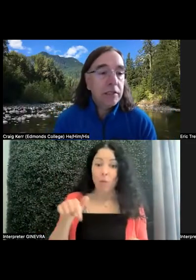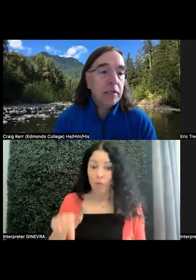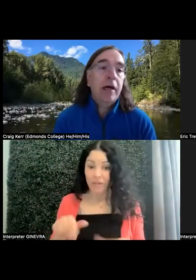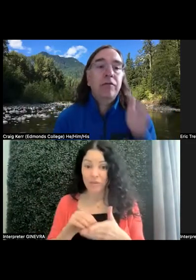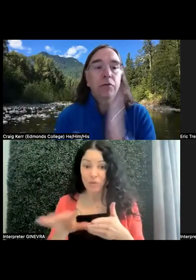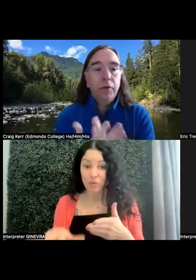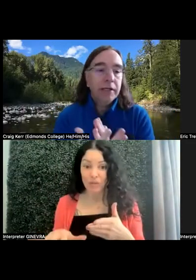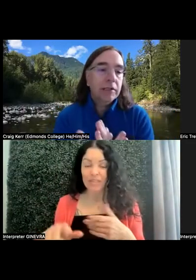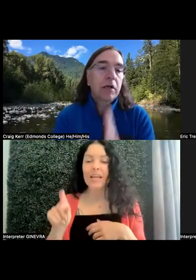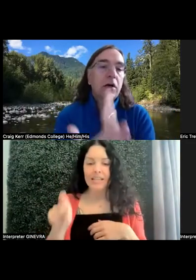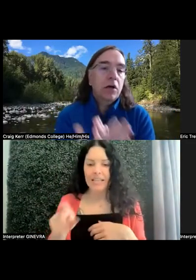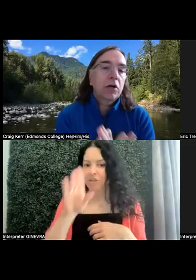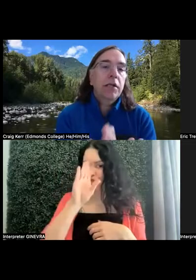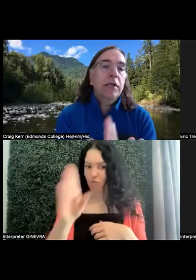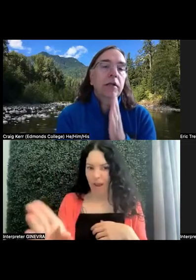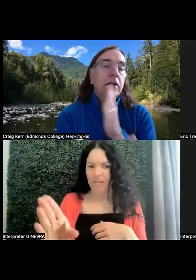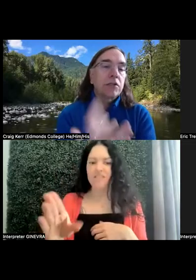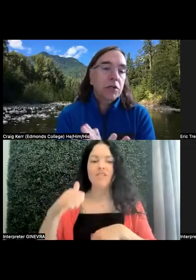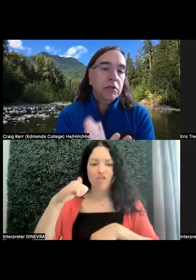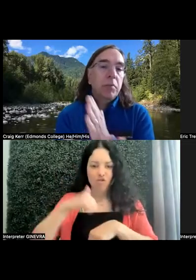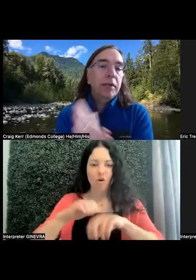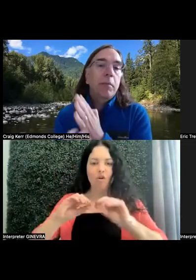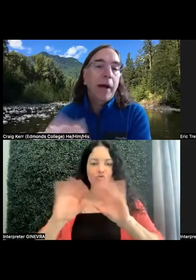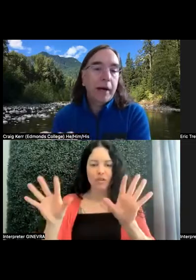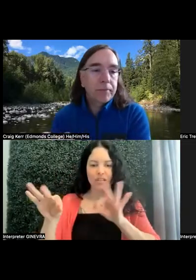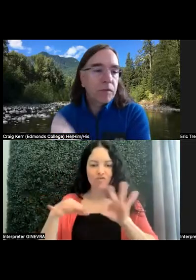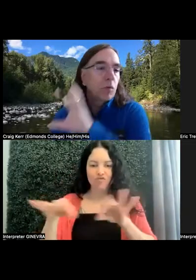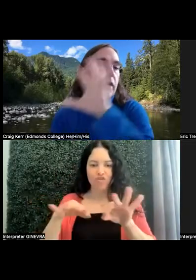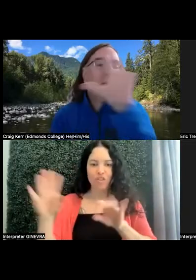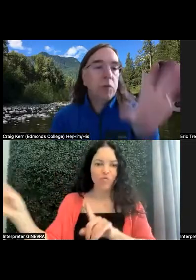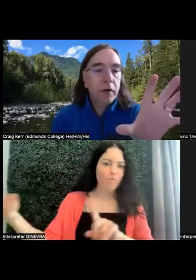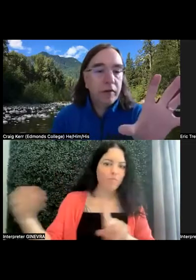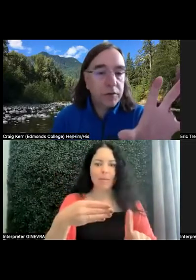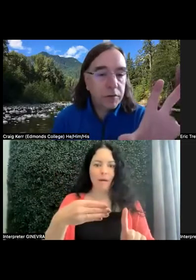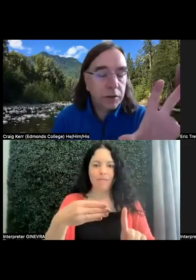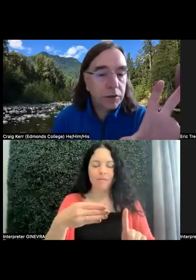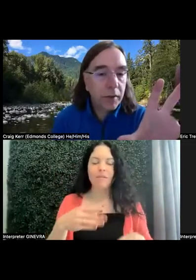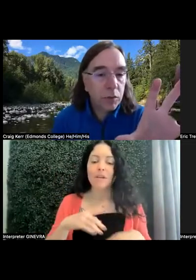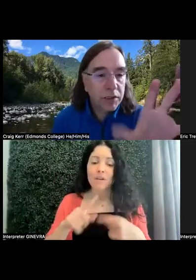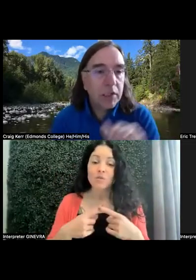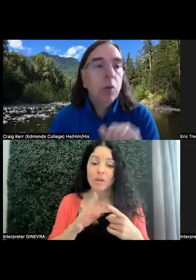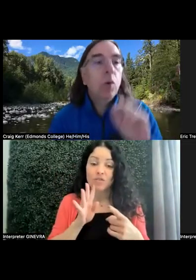to have direct, concrete instruction to bring them back. So what I talked with their instructor about was, well,